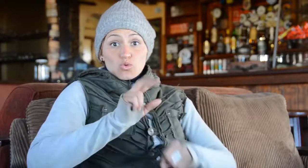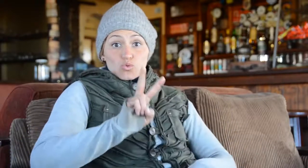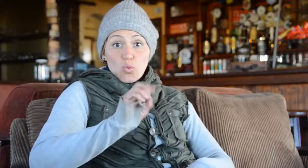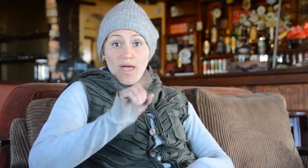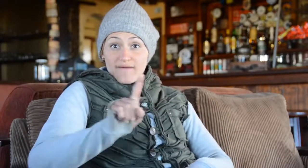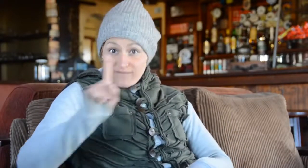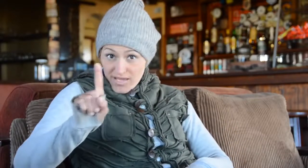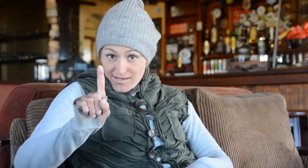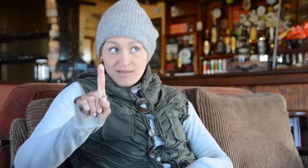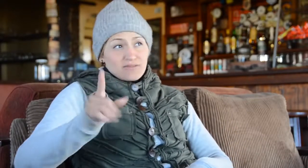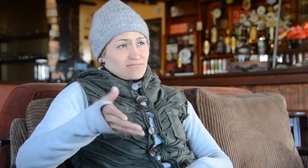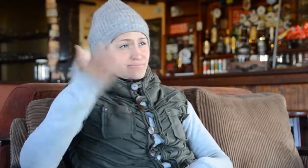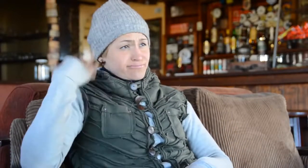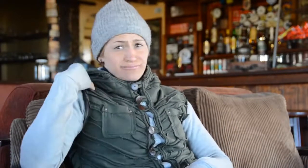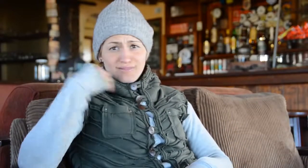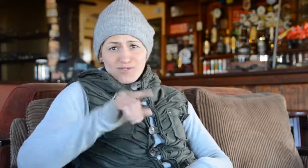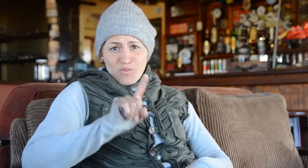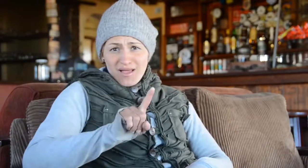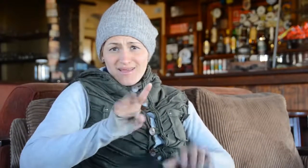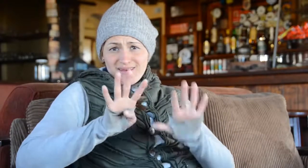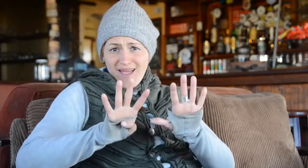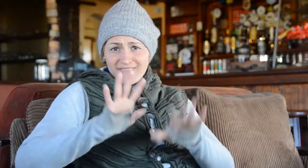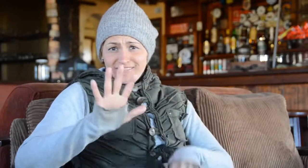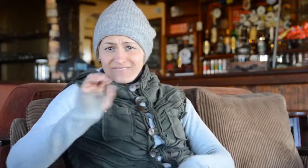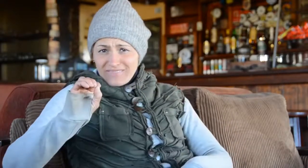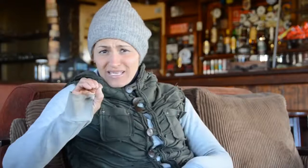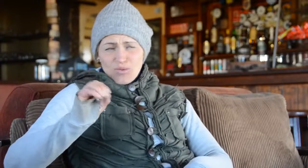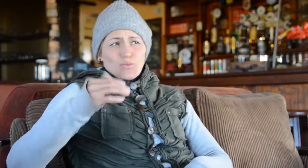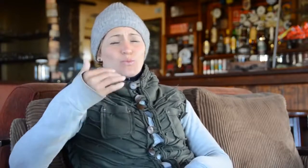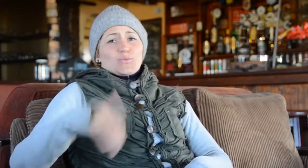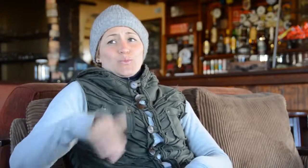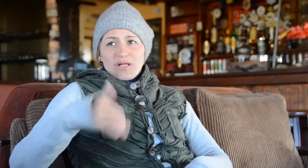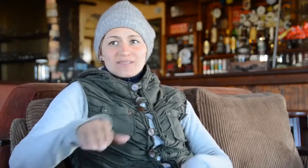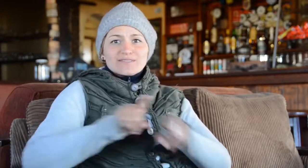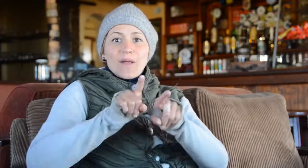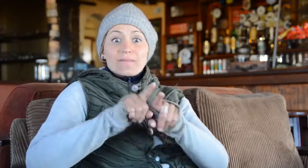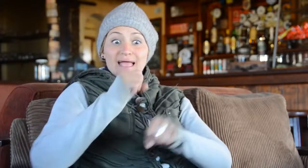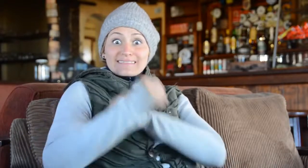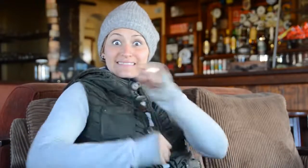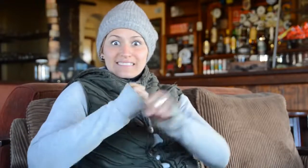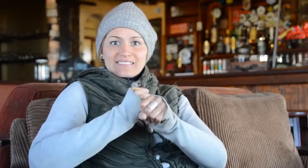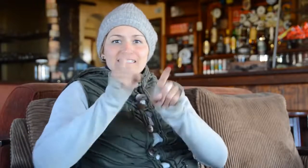It is now 2011 and all this started back in the 1950’s and it’s like all